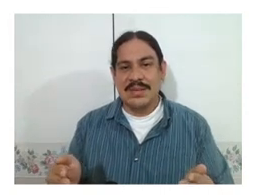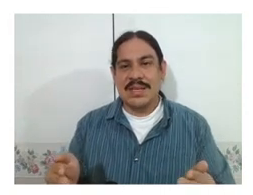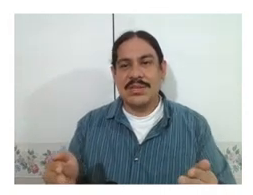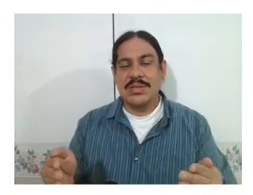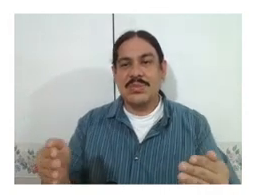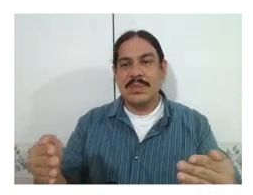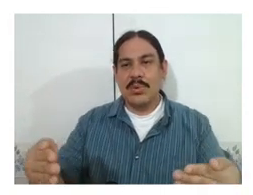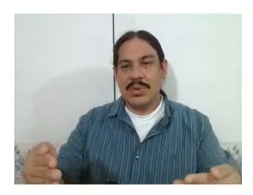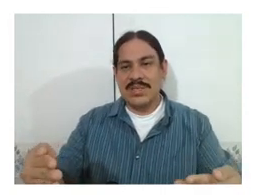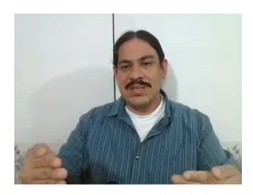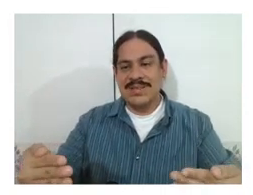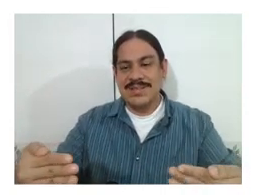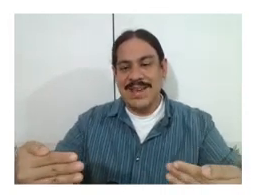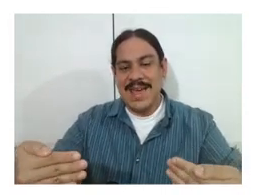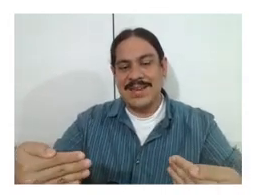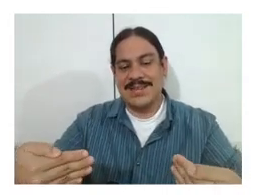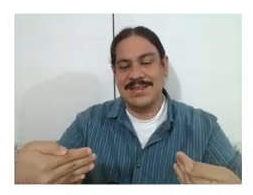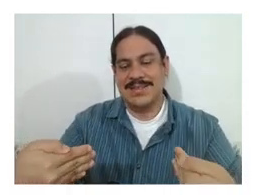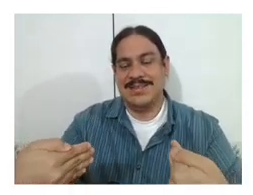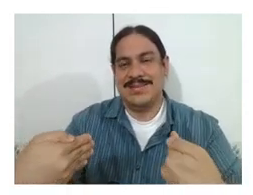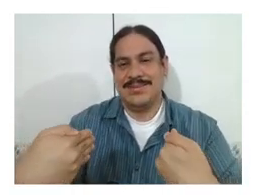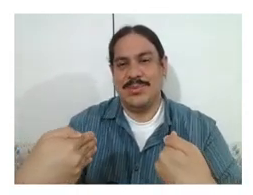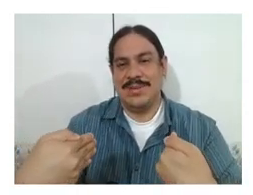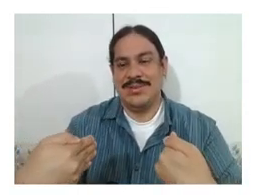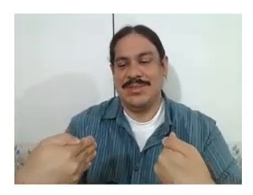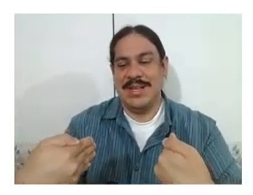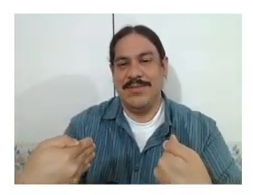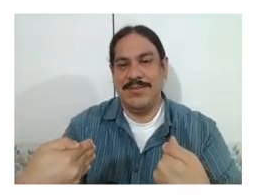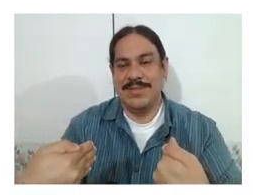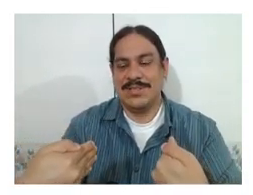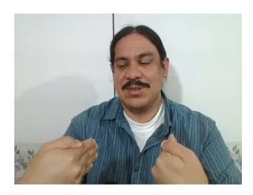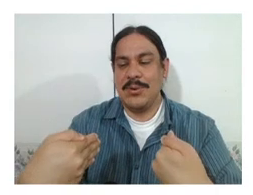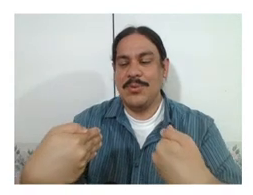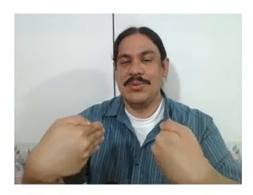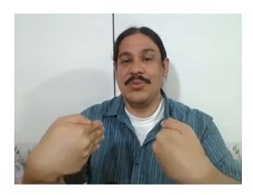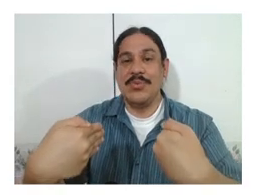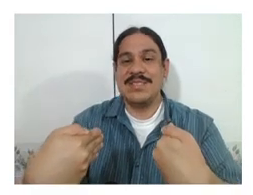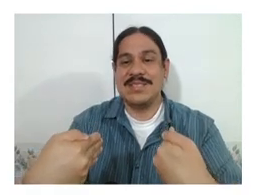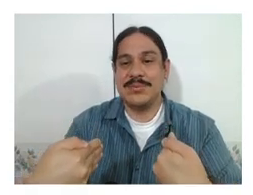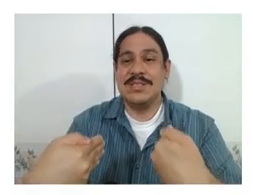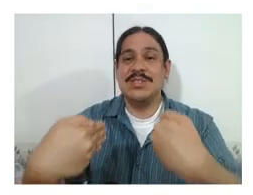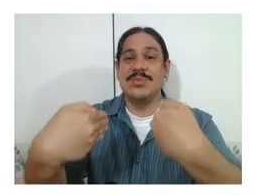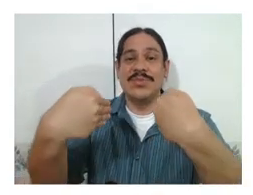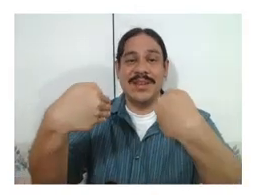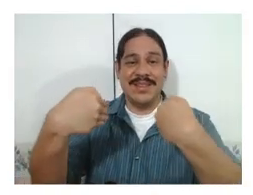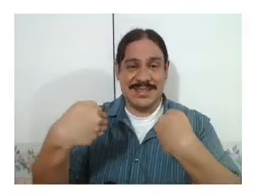then you need to be pointing at yourself. so your wrists would need to